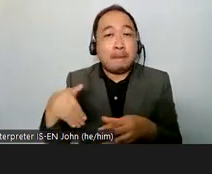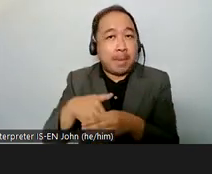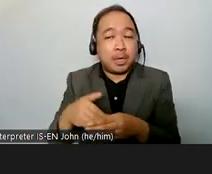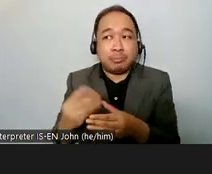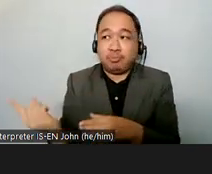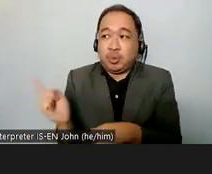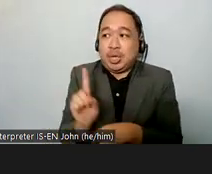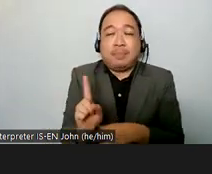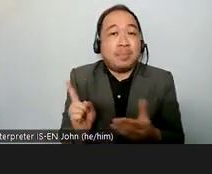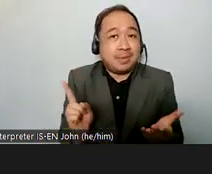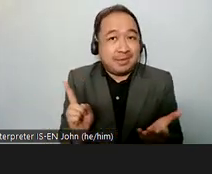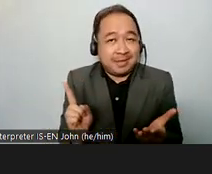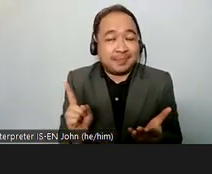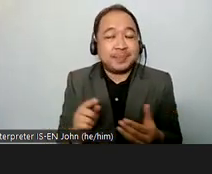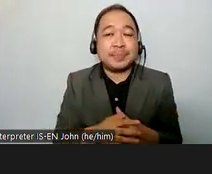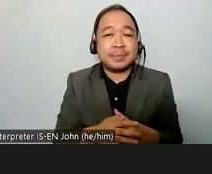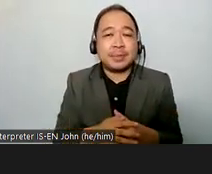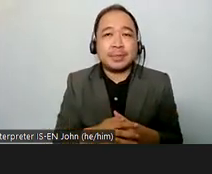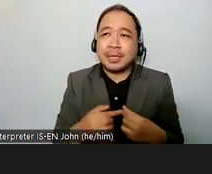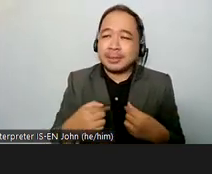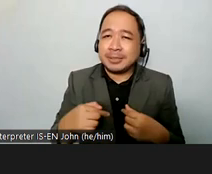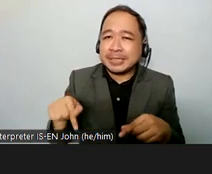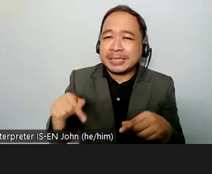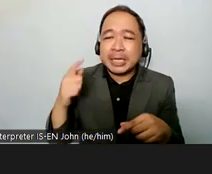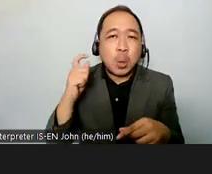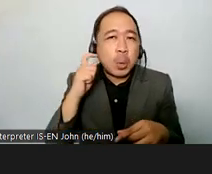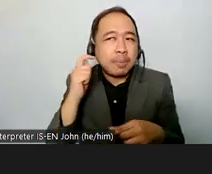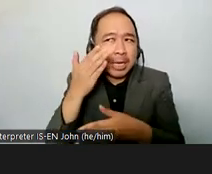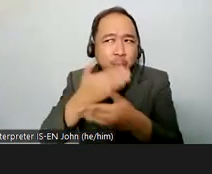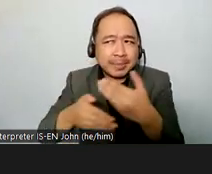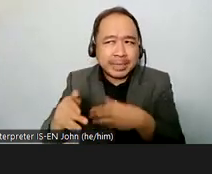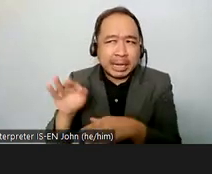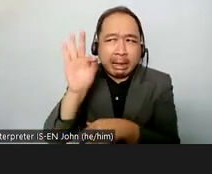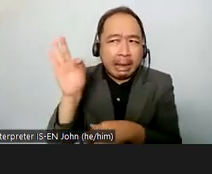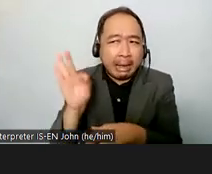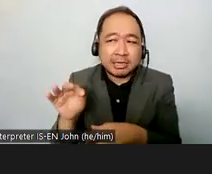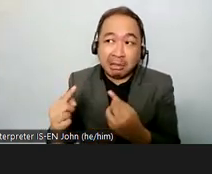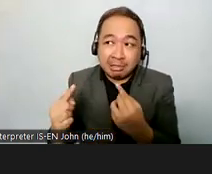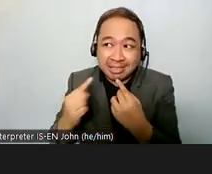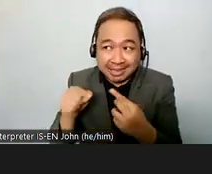whether it has ever been a topic a disk of discussion incidental committee then i from